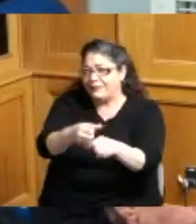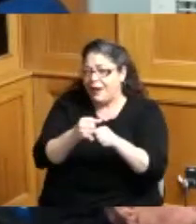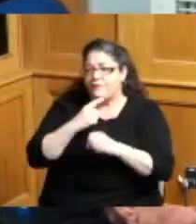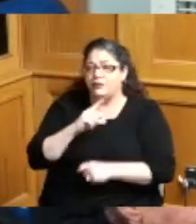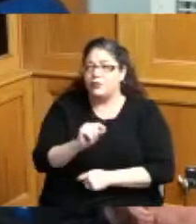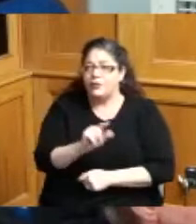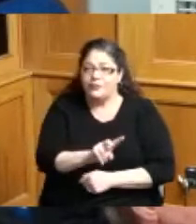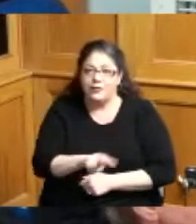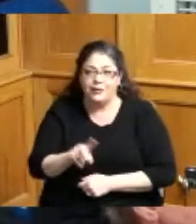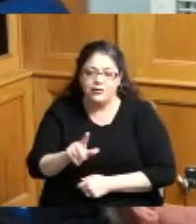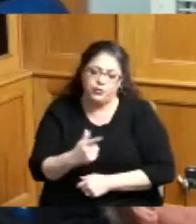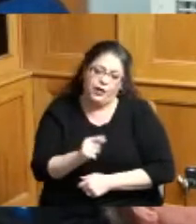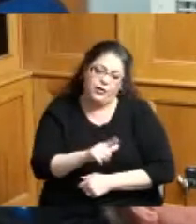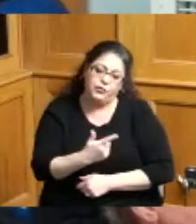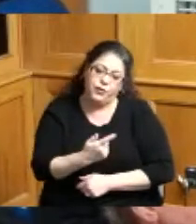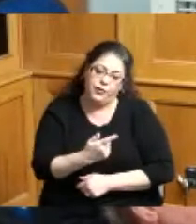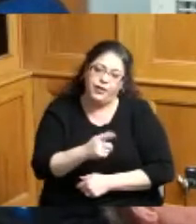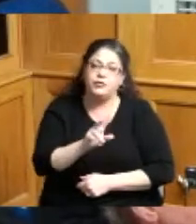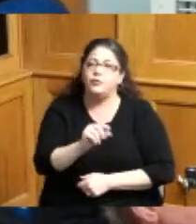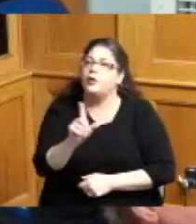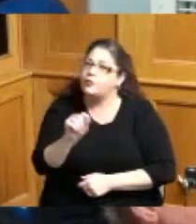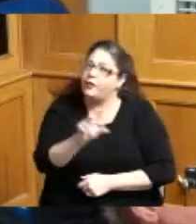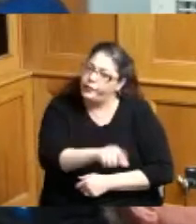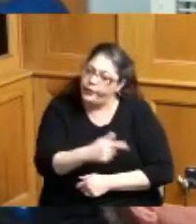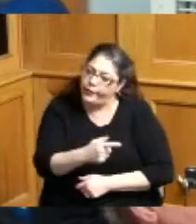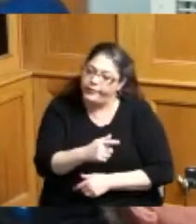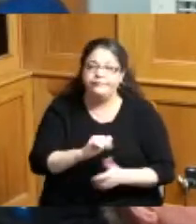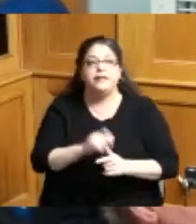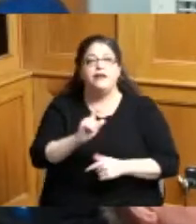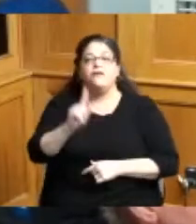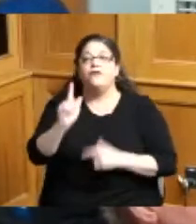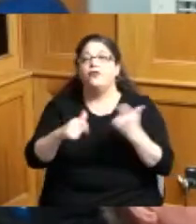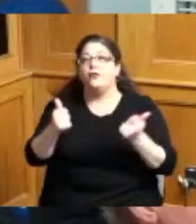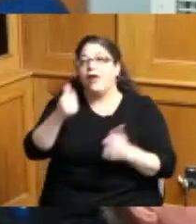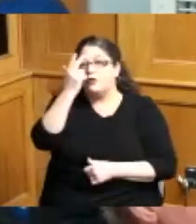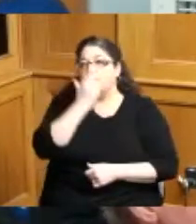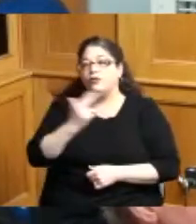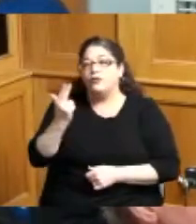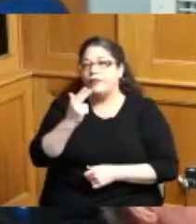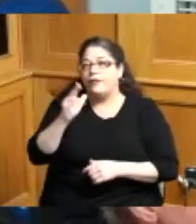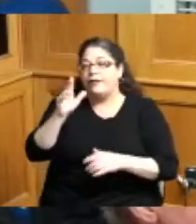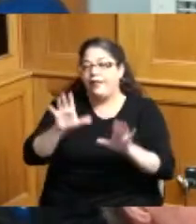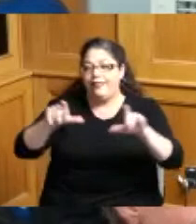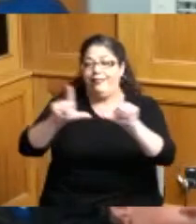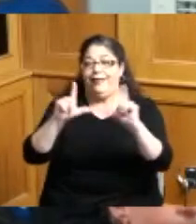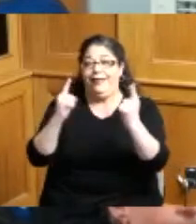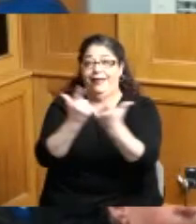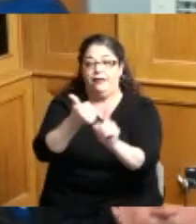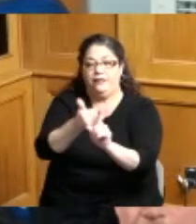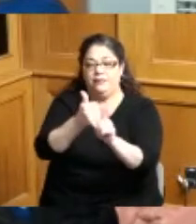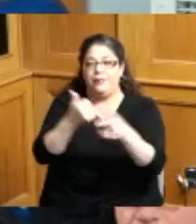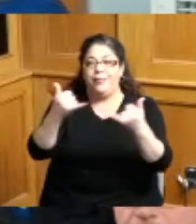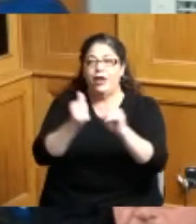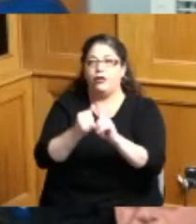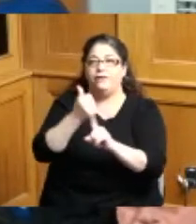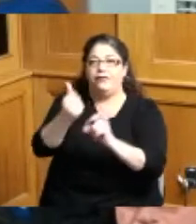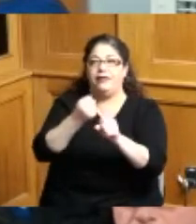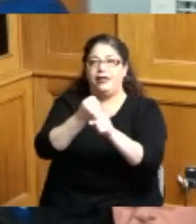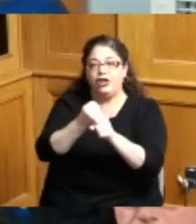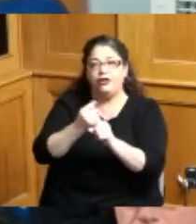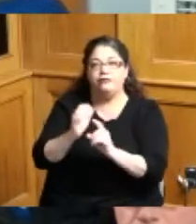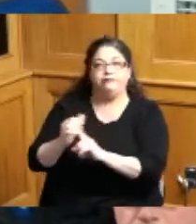was a three-time girls greater catholic league player of the year and whereas k.k Bransford